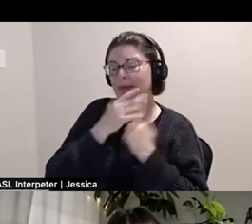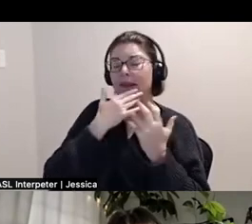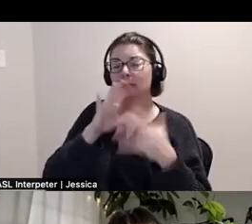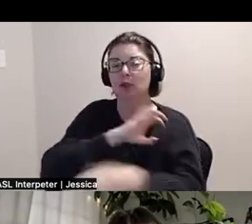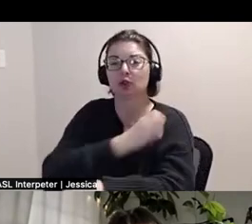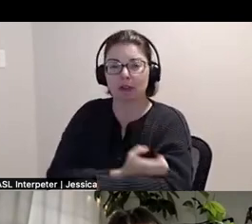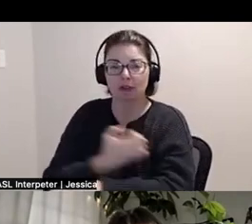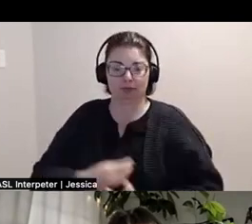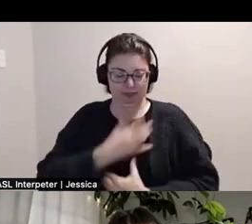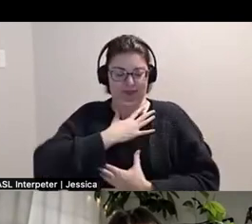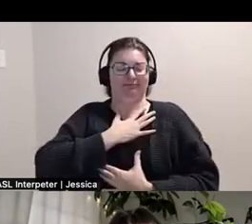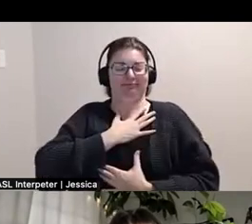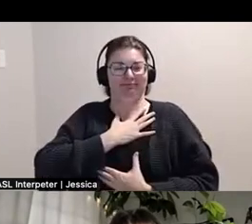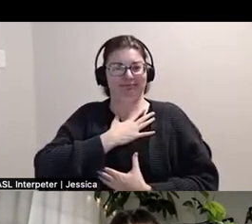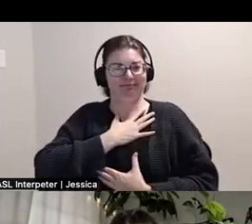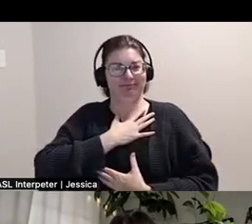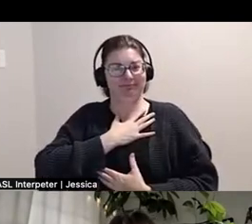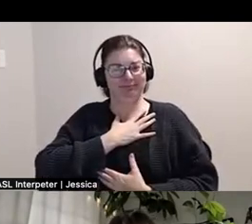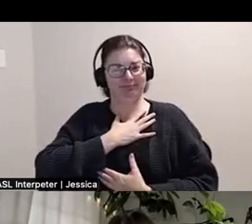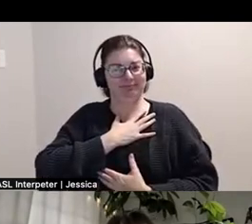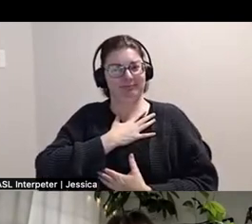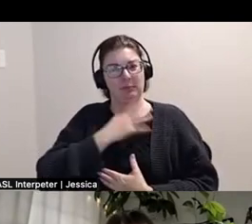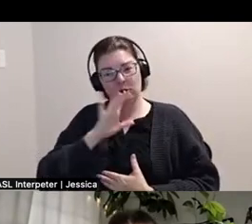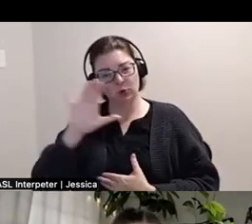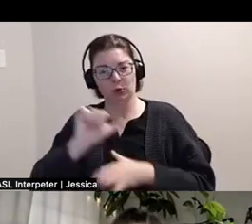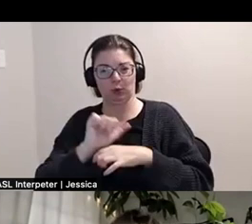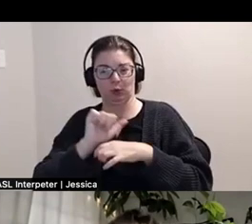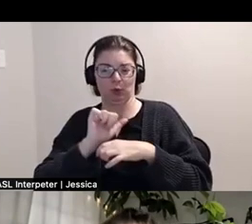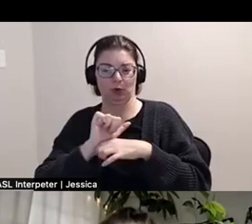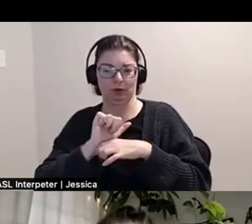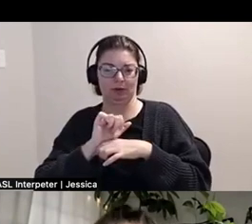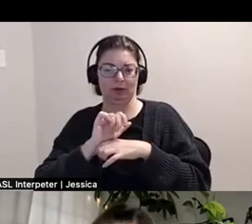that you bring alongside, of course, your practice. And you're labour and your efforts, I know that,